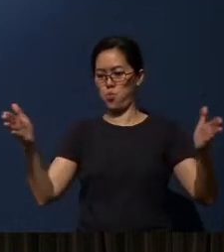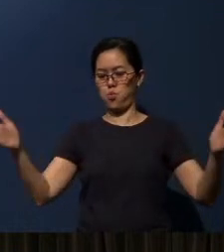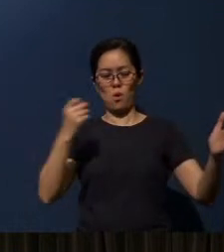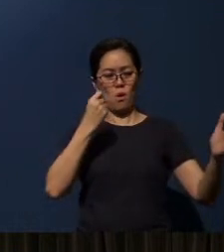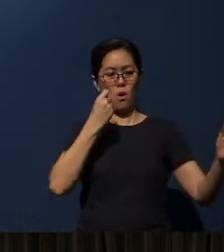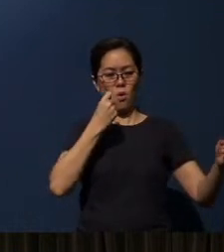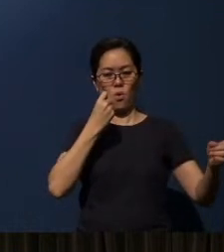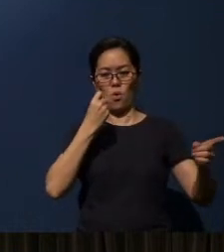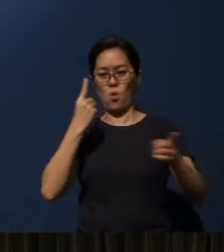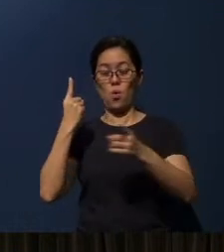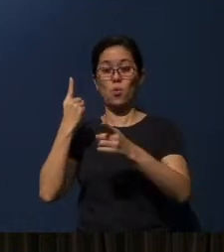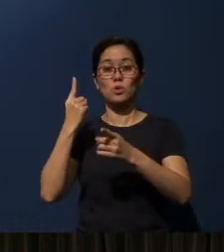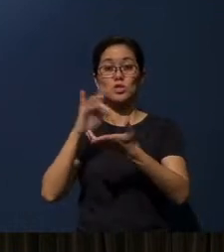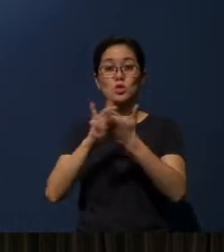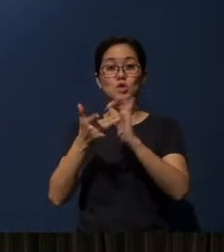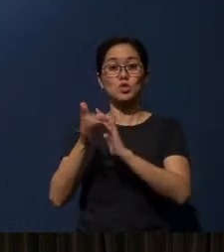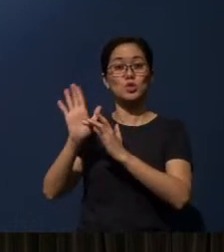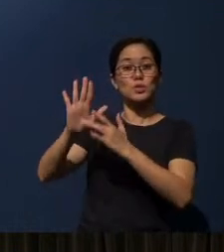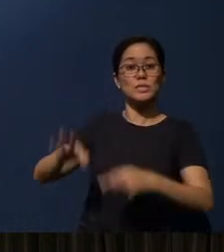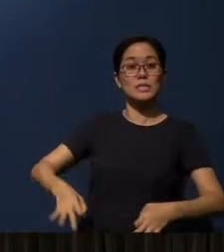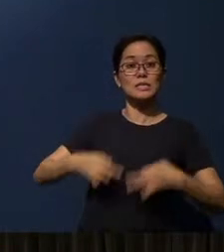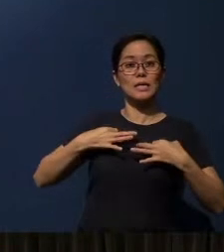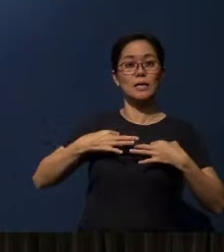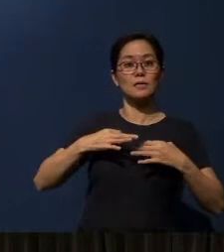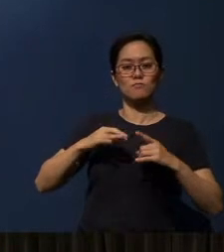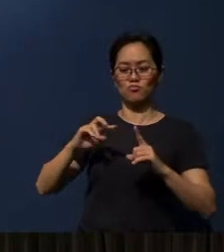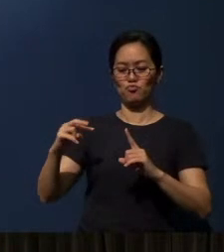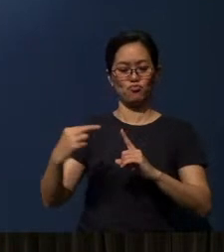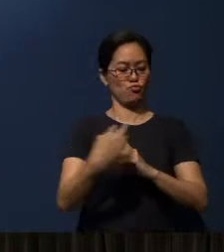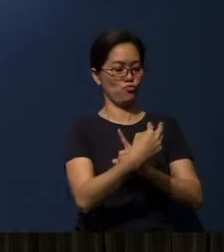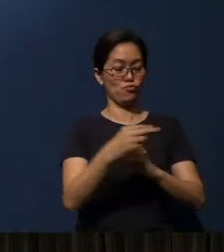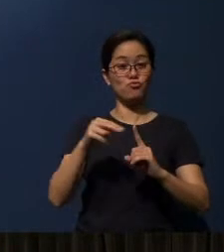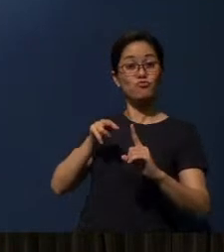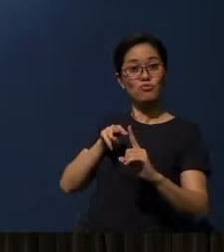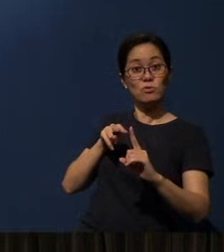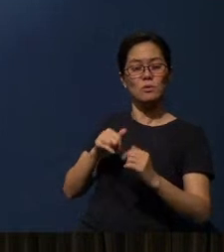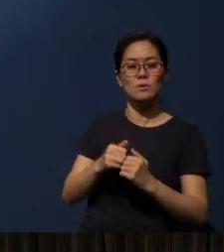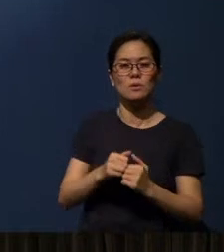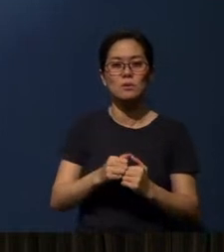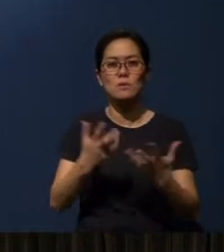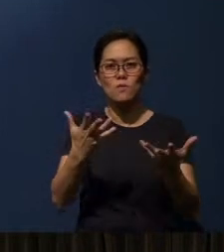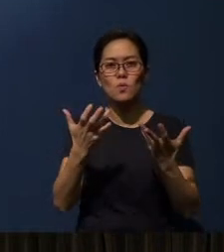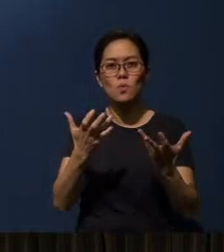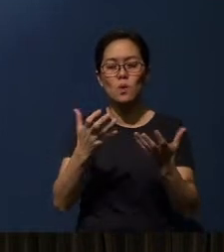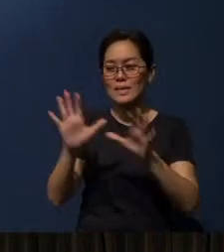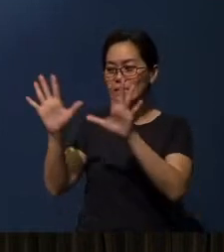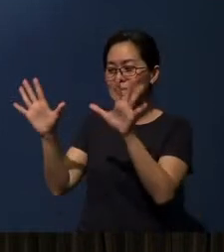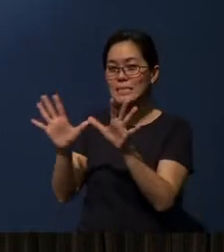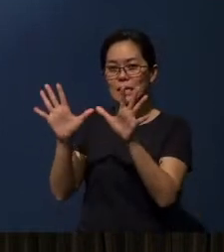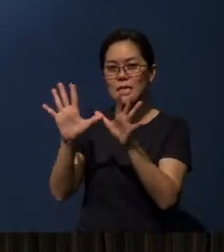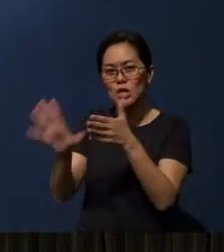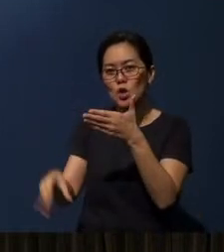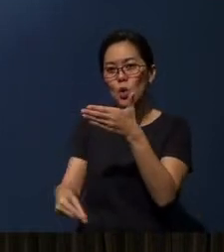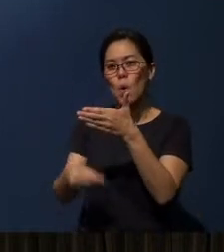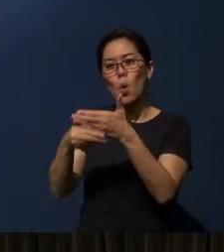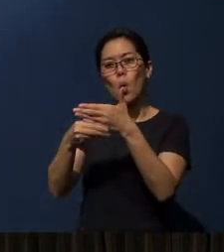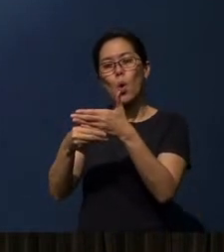of the life of Jesus from different angles altogether. If you want to, on Sundays, you can add on to the reading